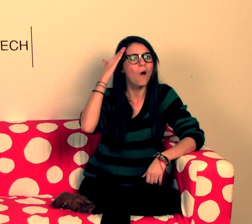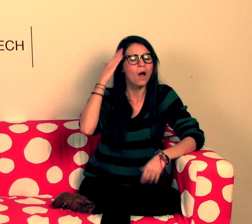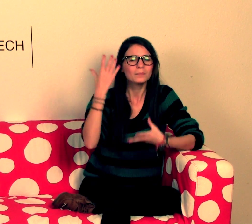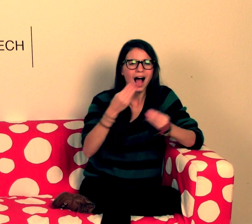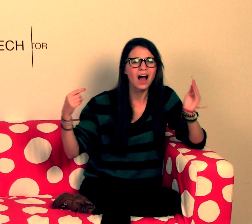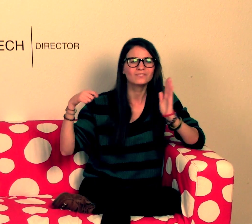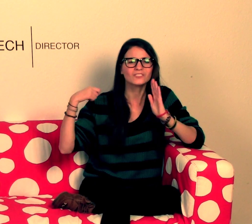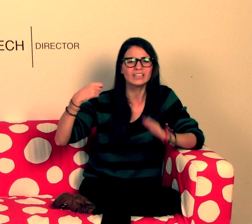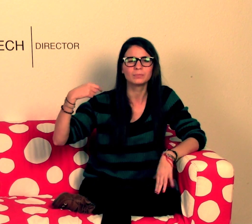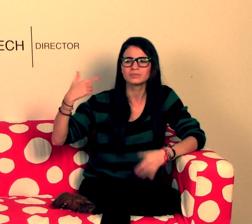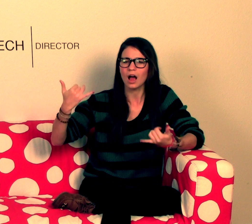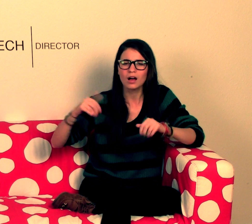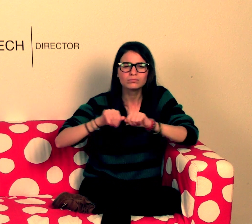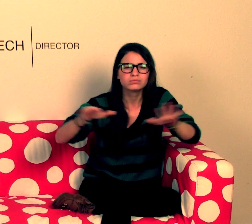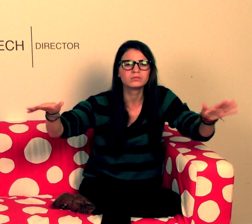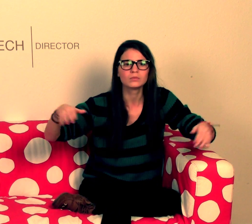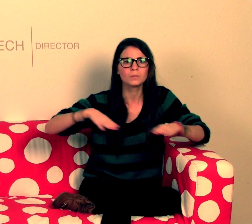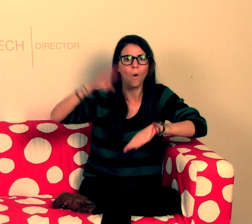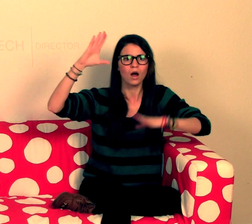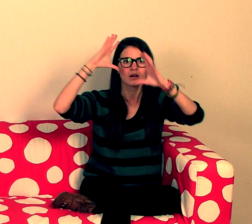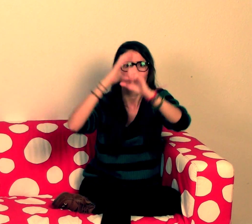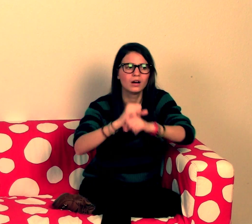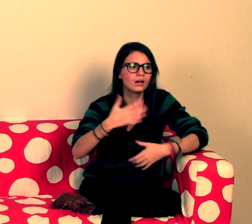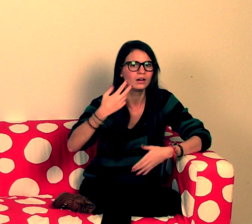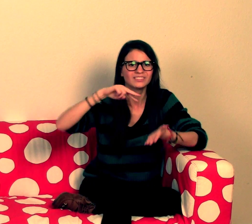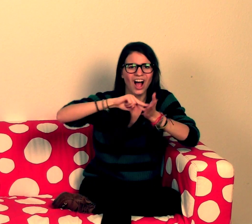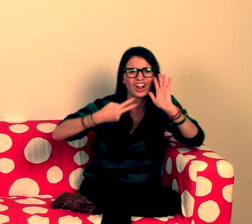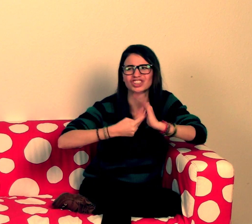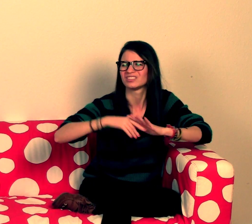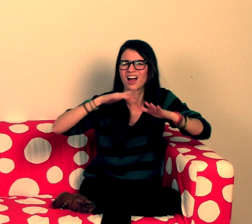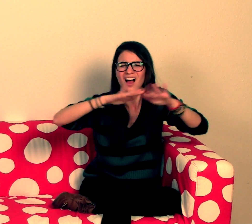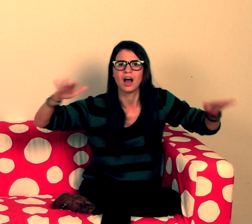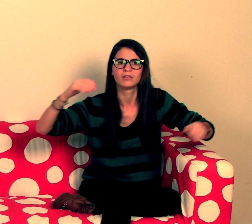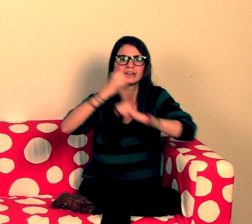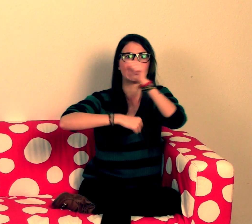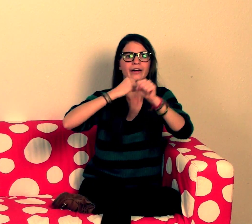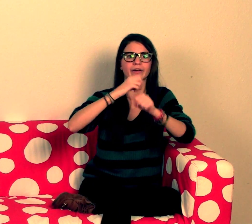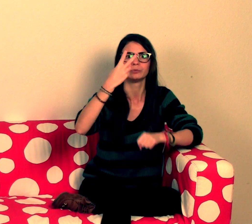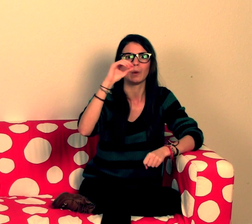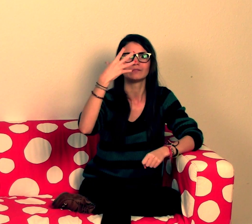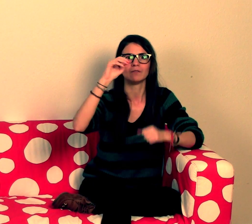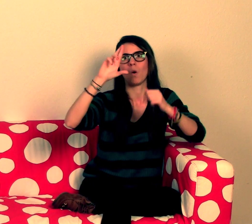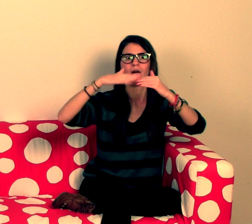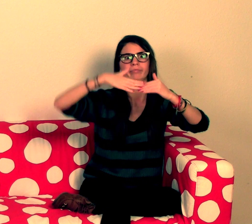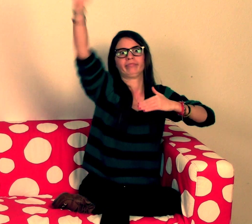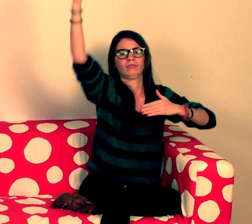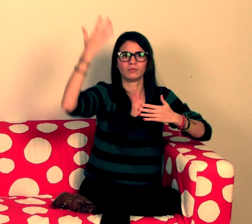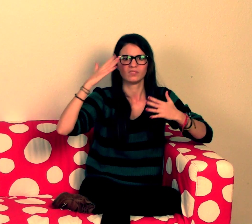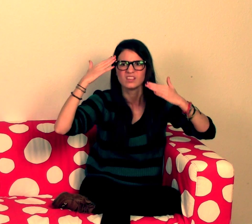You know that many latest movies are focused on technology in year 2050 and the future.